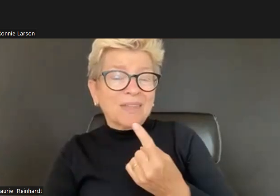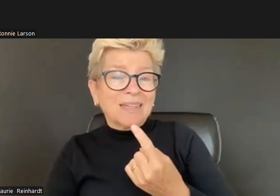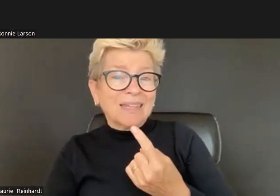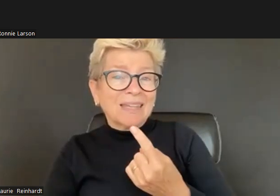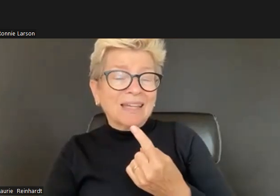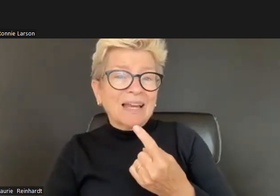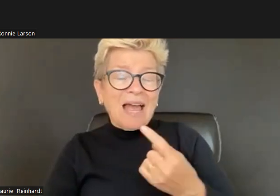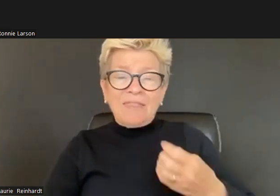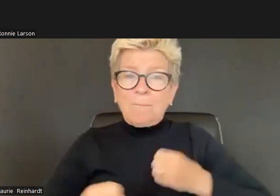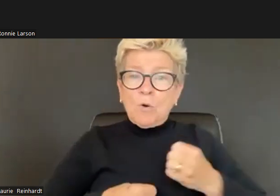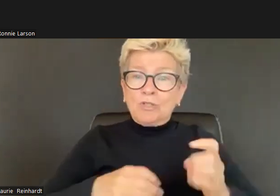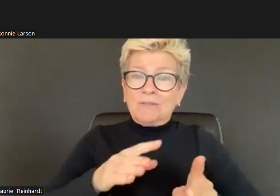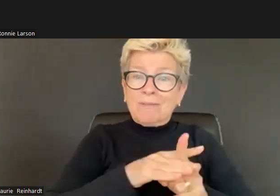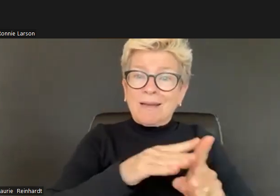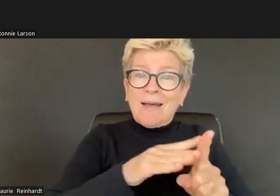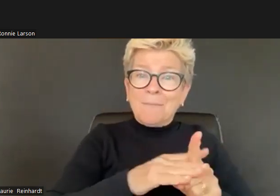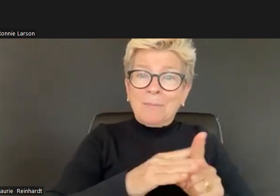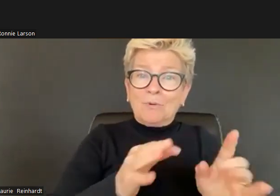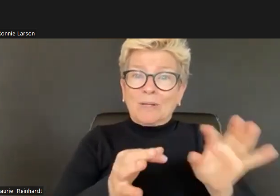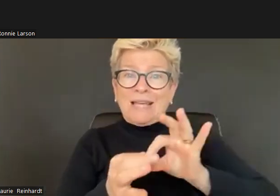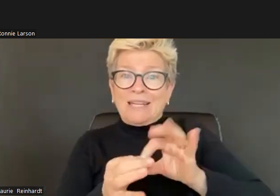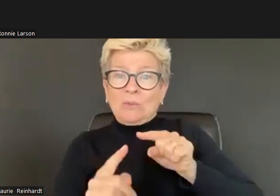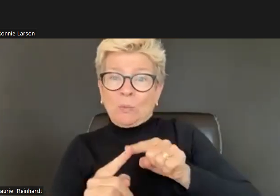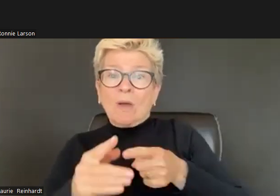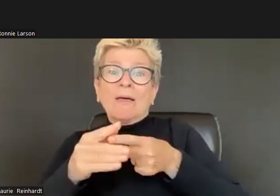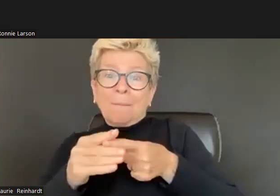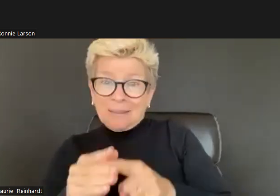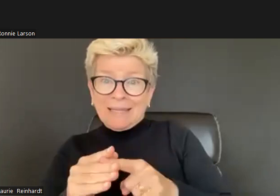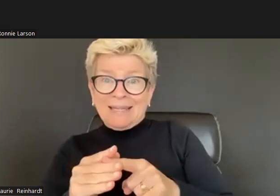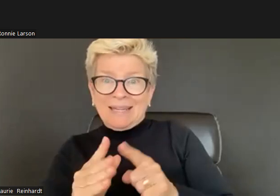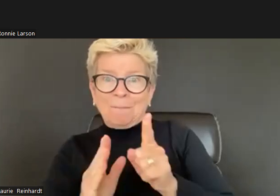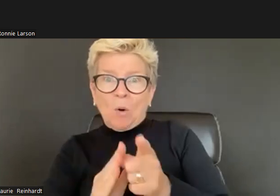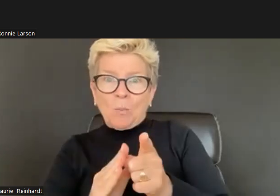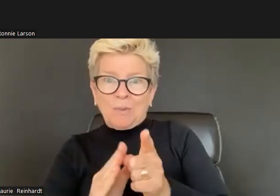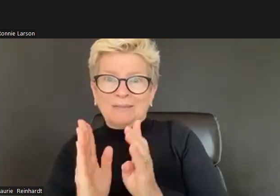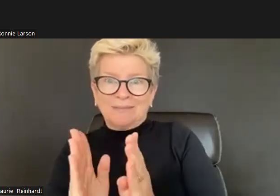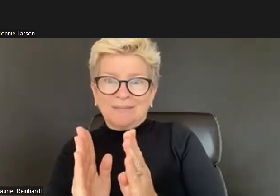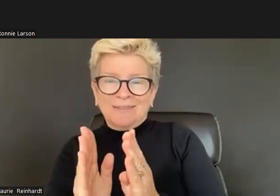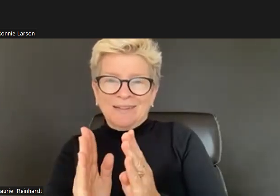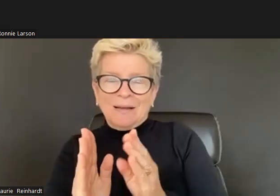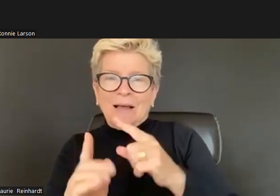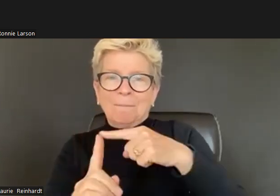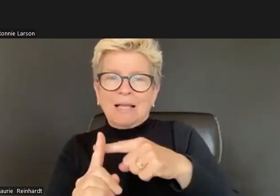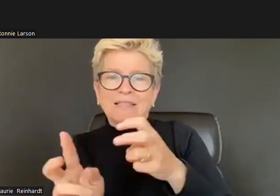like doing some shared reading, some discussion of poetry or videos or podcasts or stories that relate to the whole beginning of something.